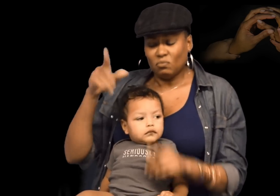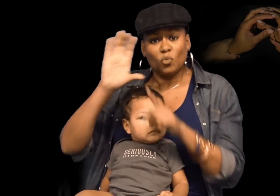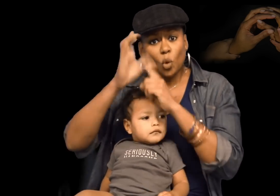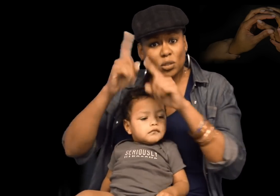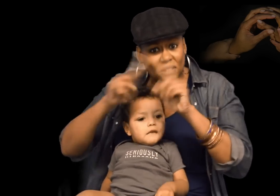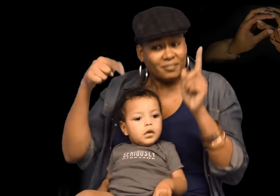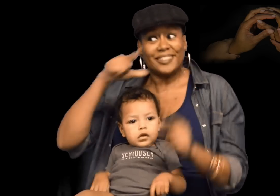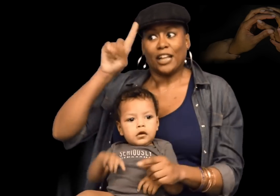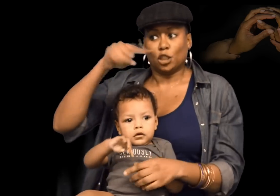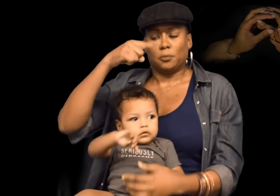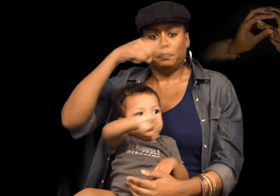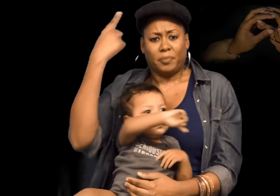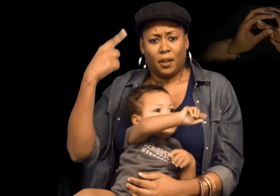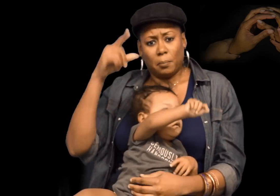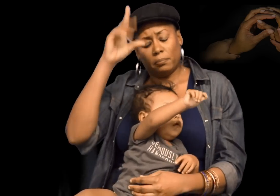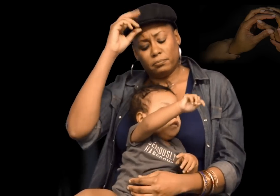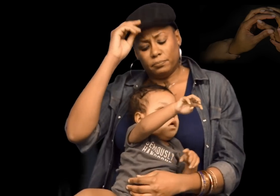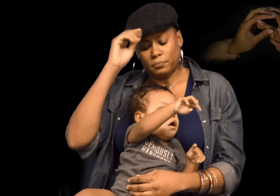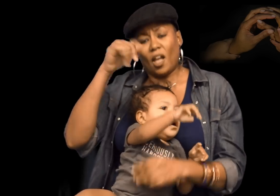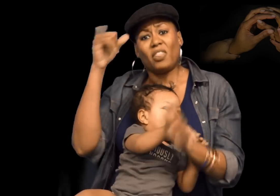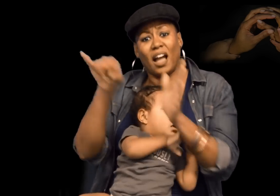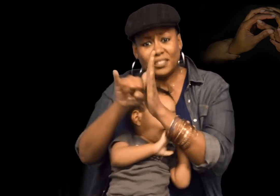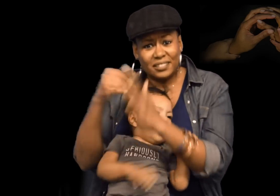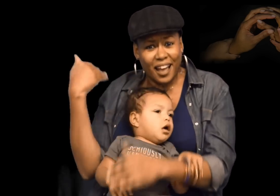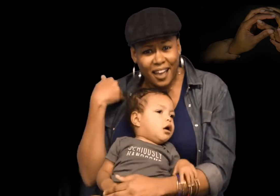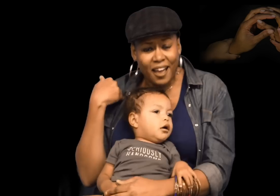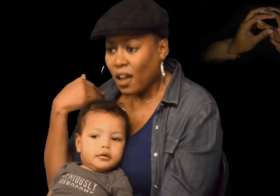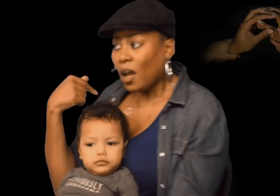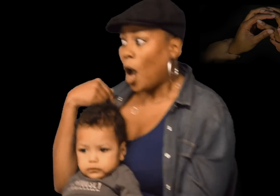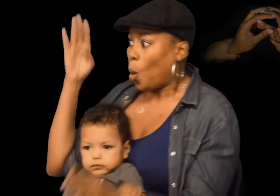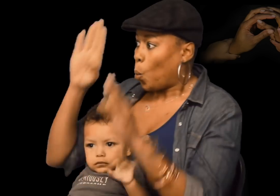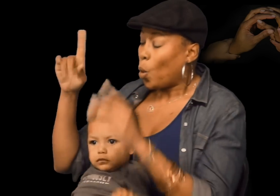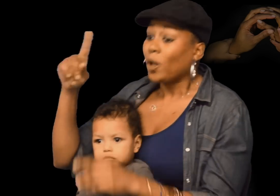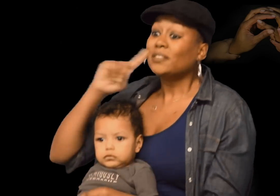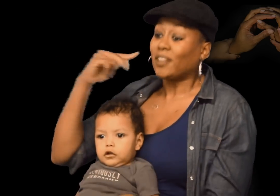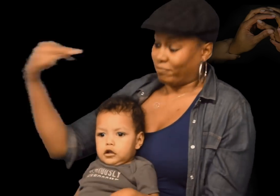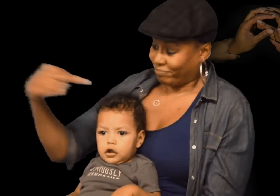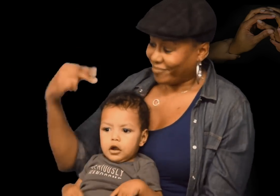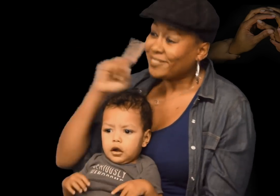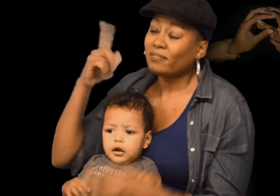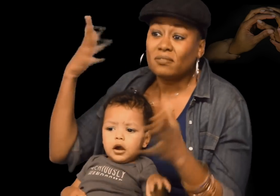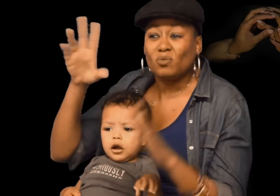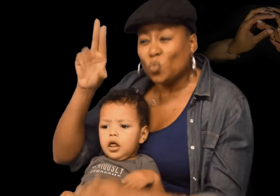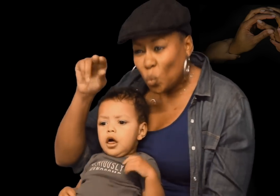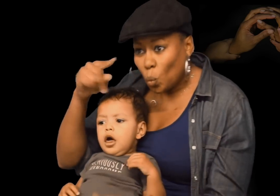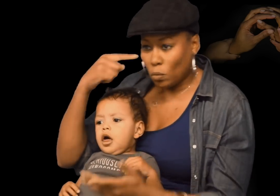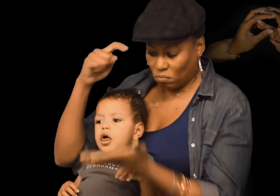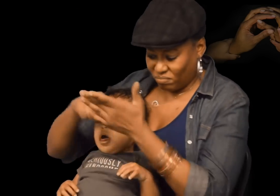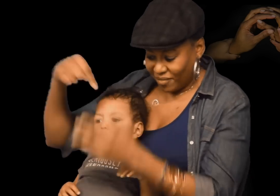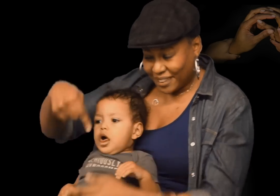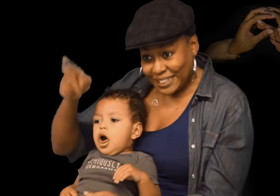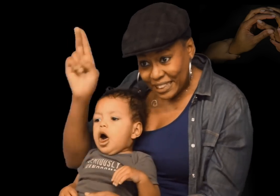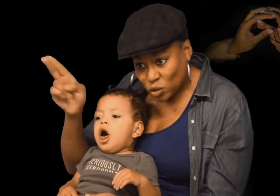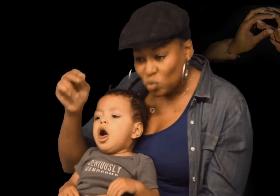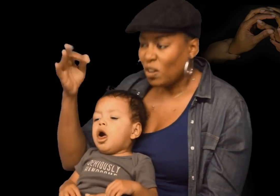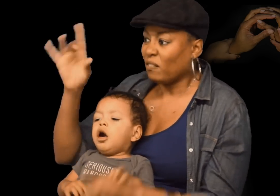Xe is multicultural, not just Black, xe has other identities. I worry that Deaf people will look at x and say, xe is Deaf and that’s it.